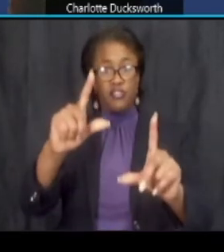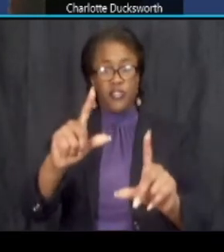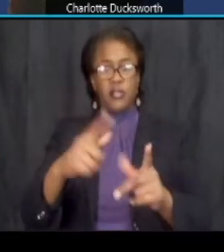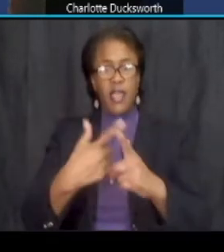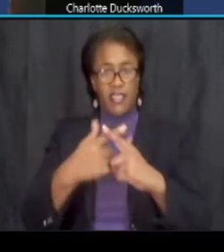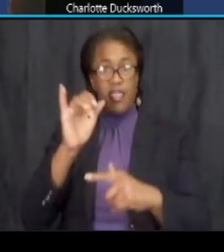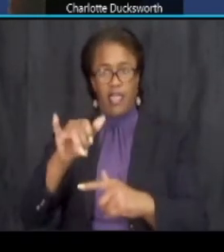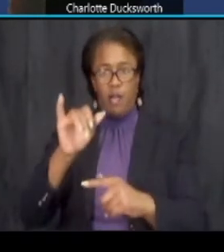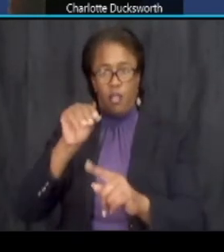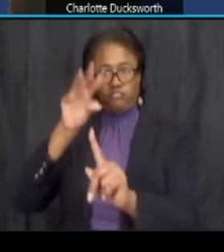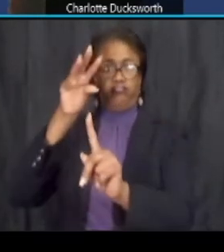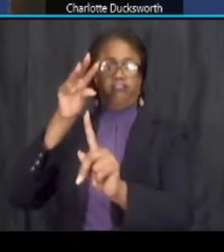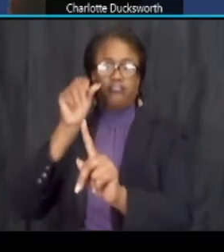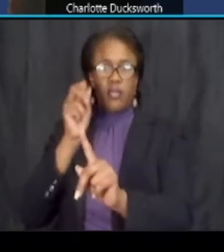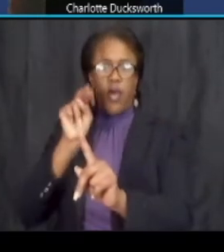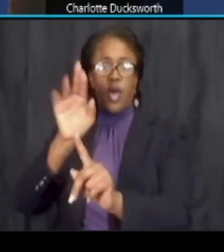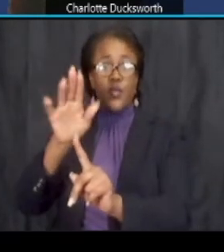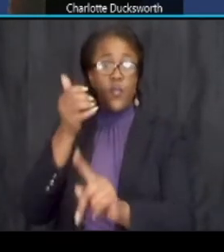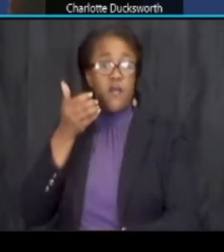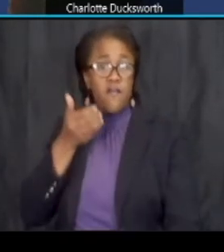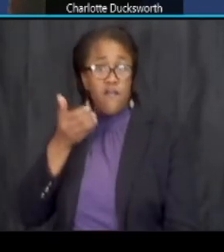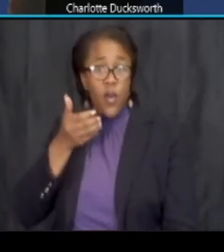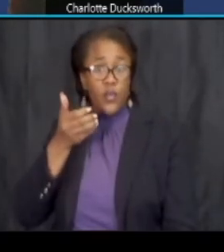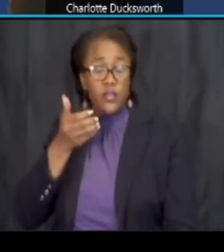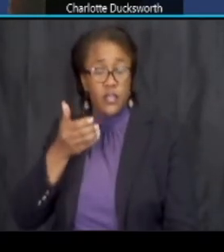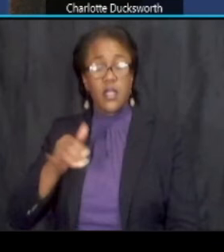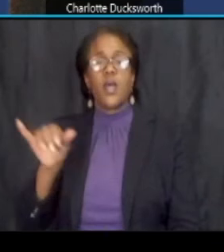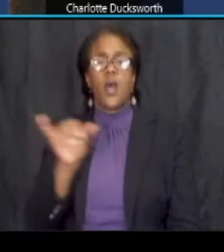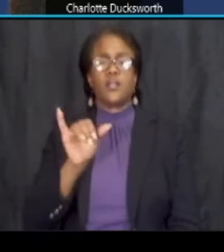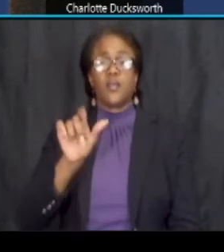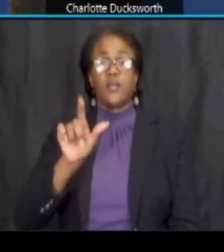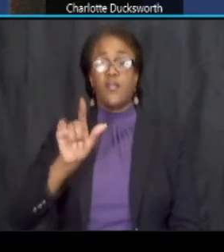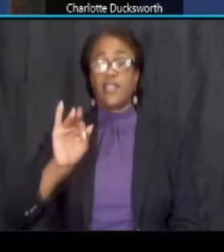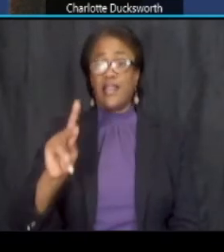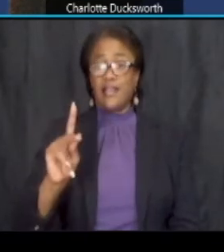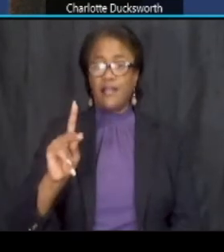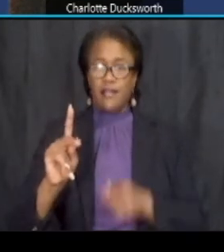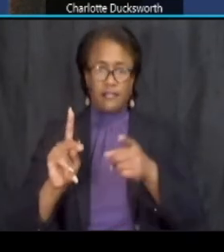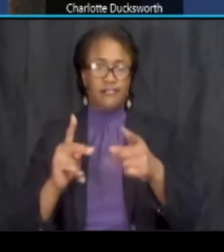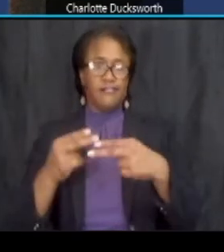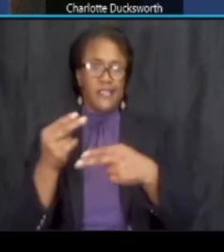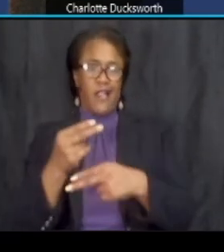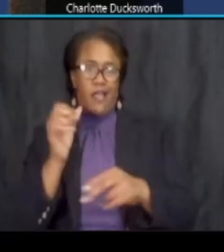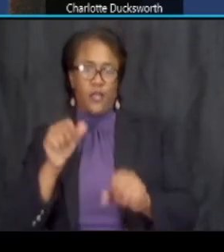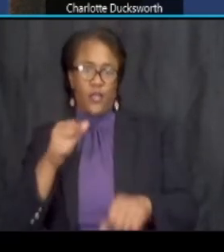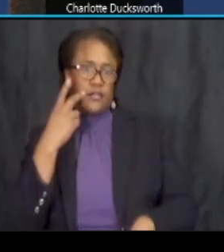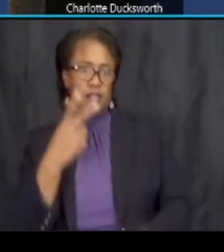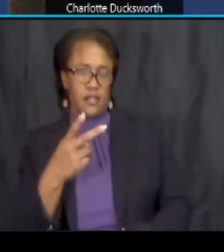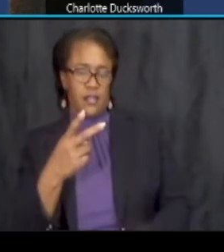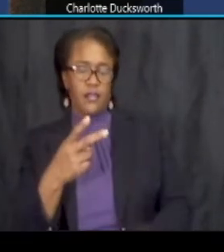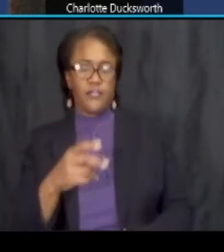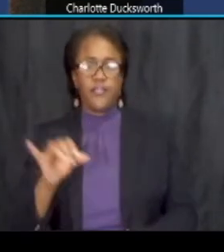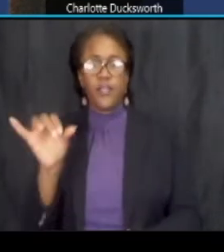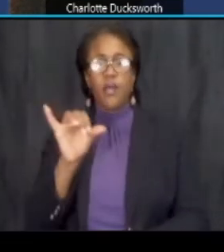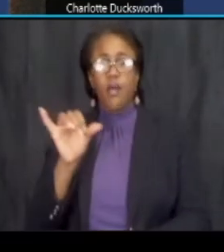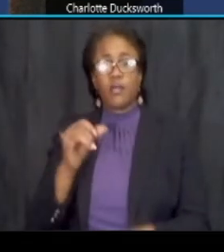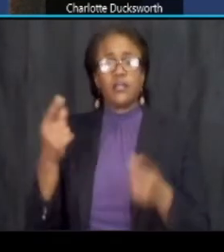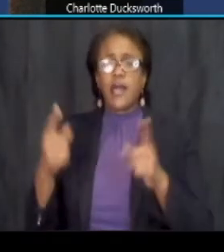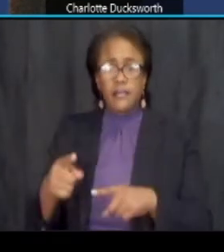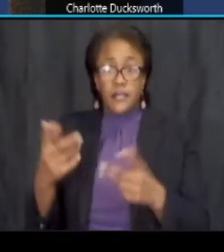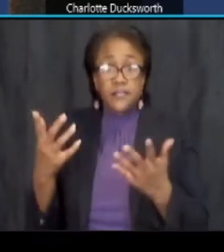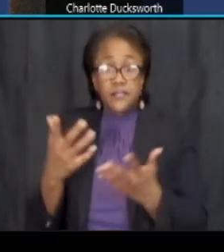on your phone we also have the link here in this slide also what will happen once the presentation